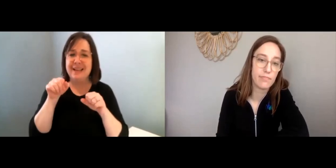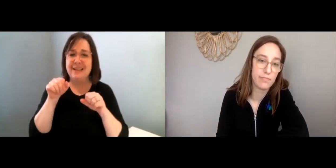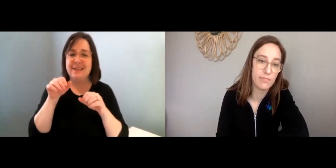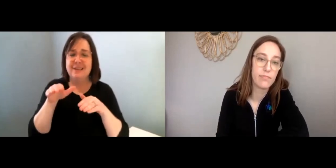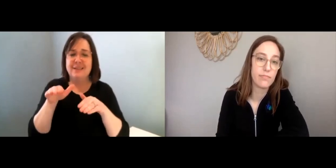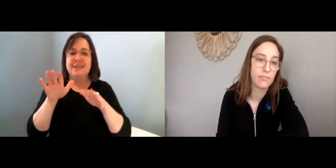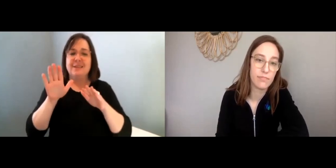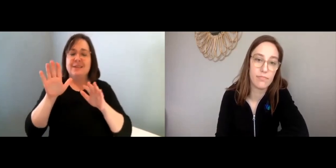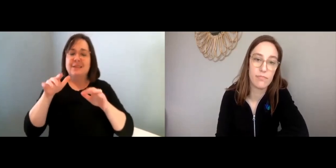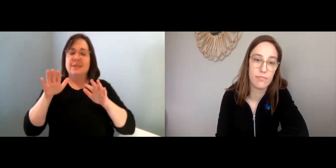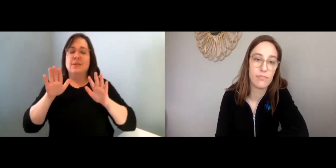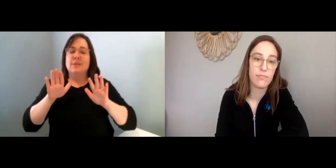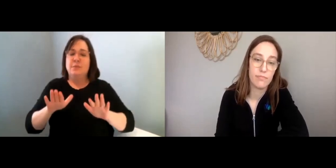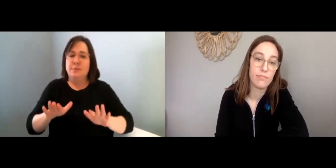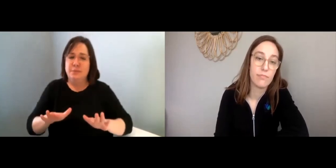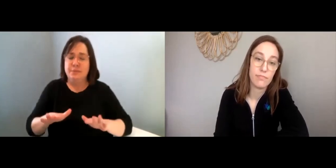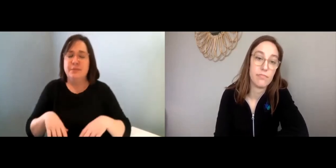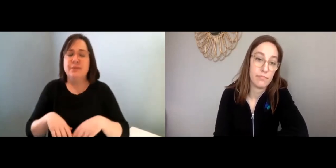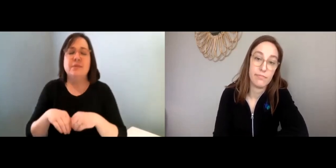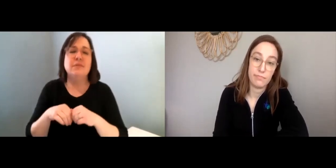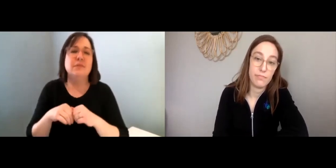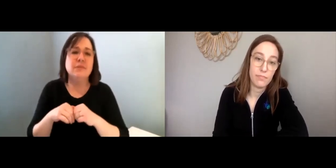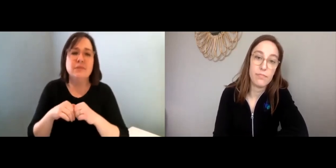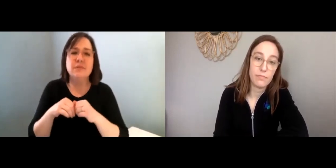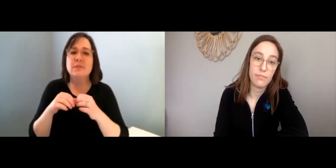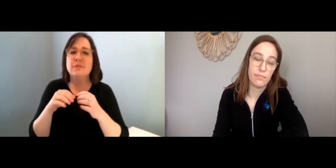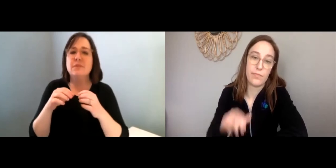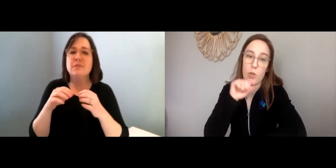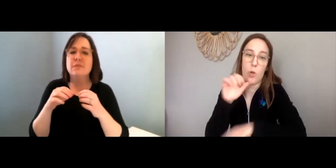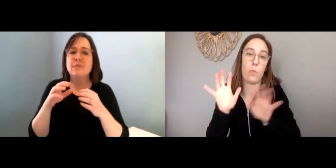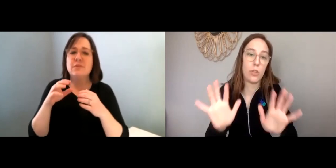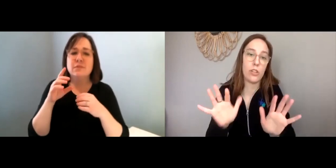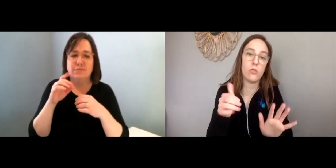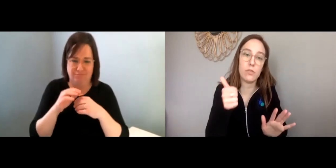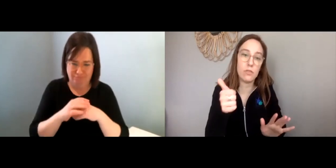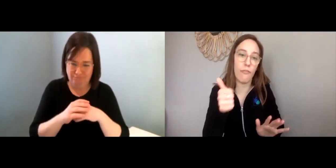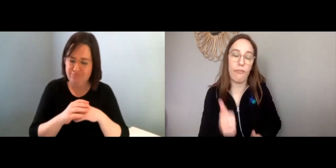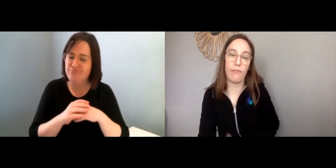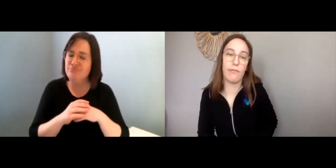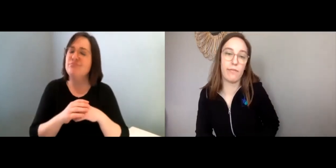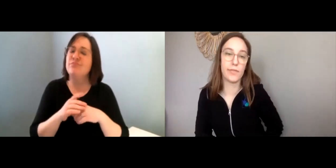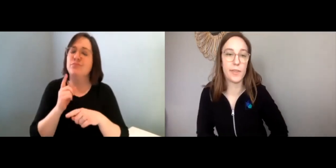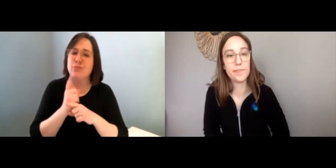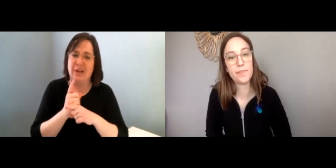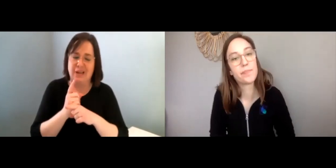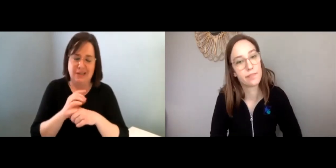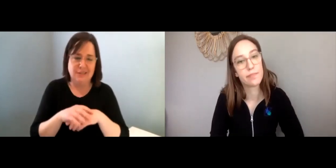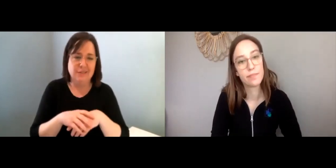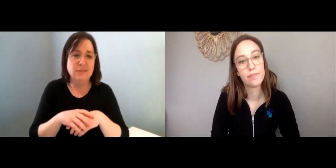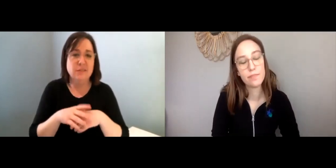It’s OK to just take a step back. Maggie: Don’t pressure yourself.